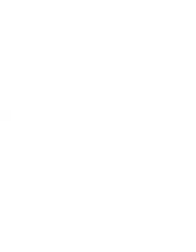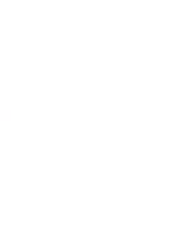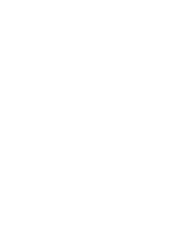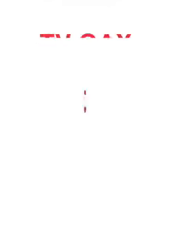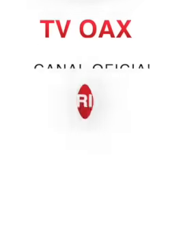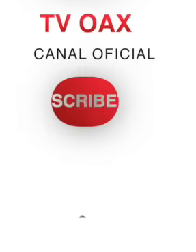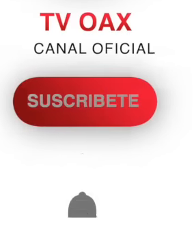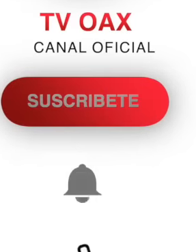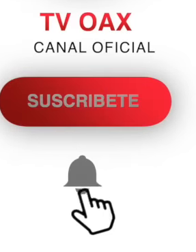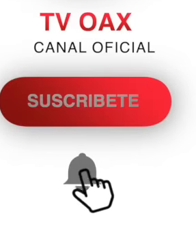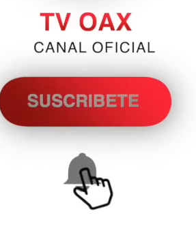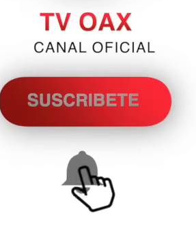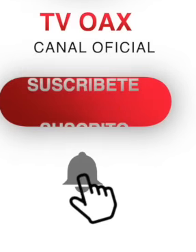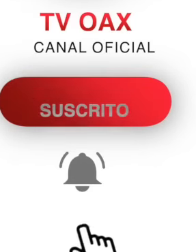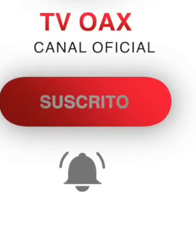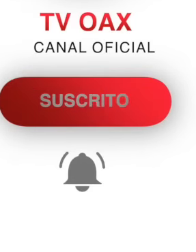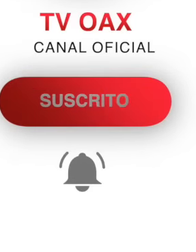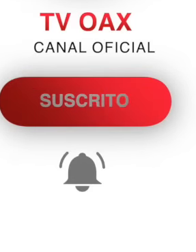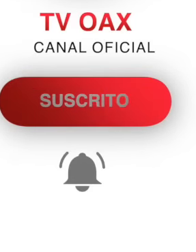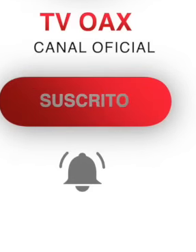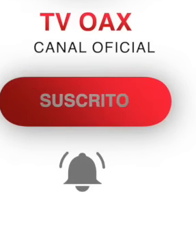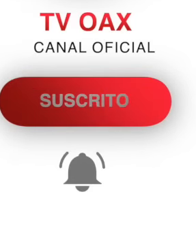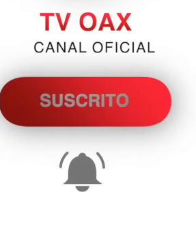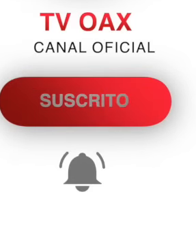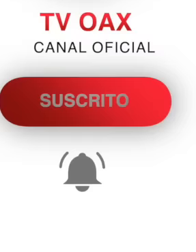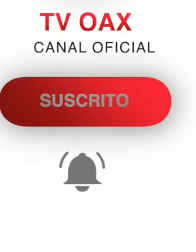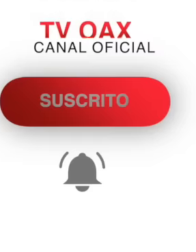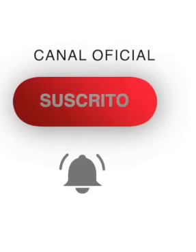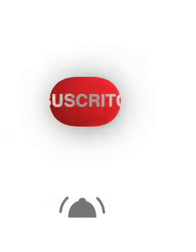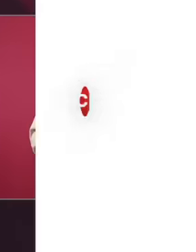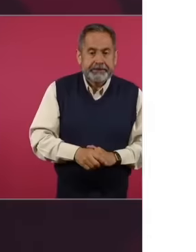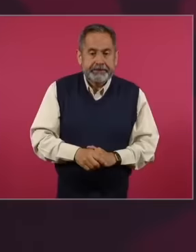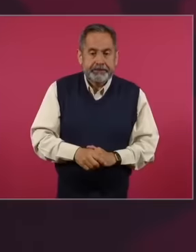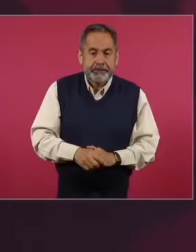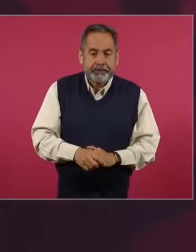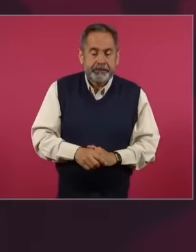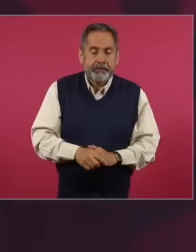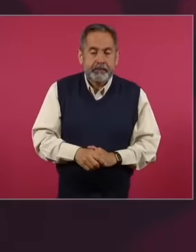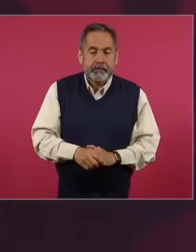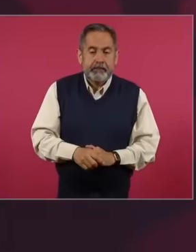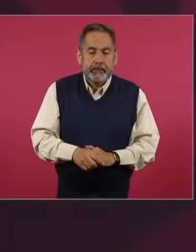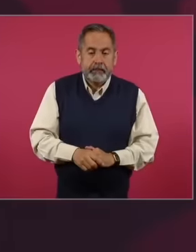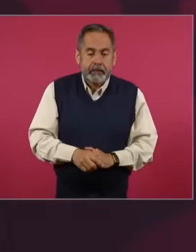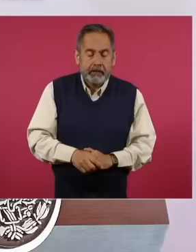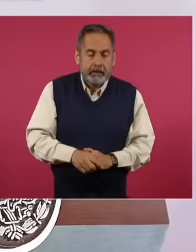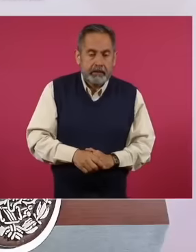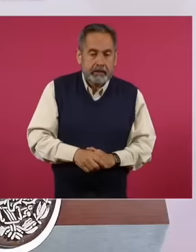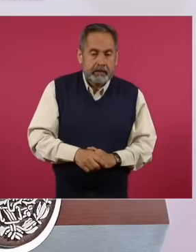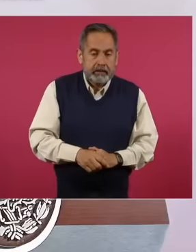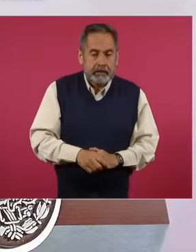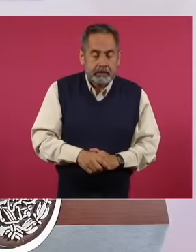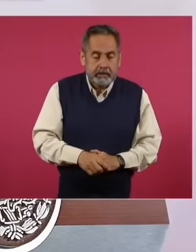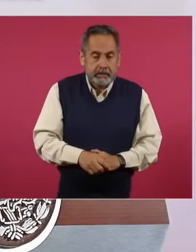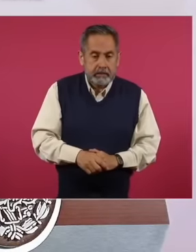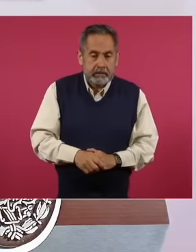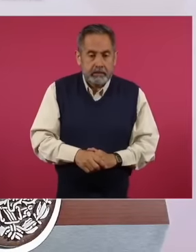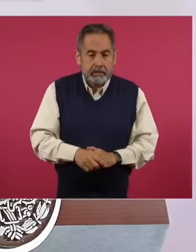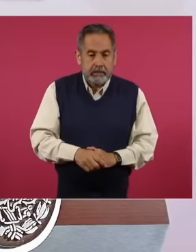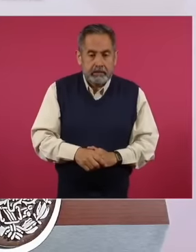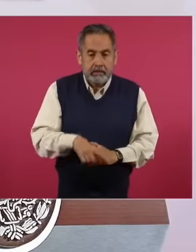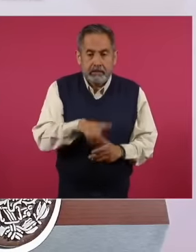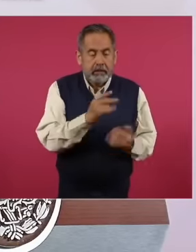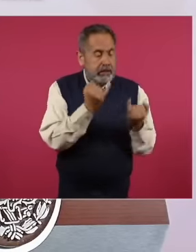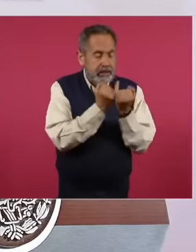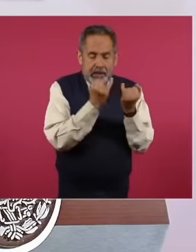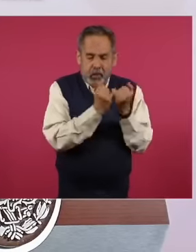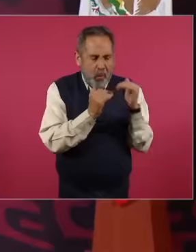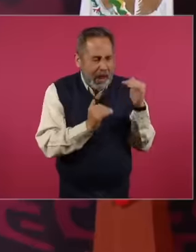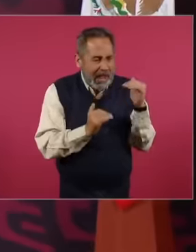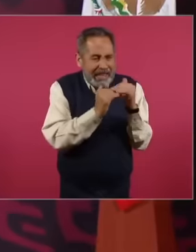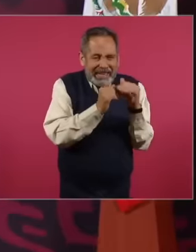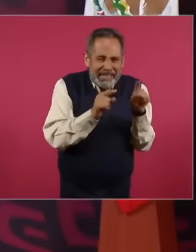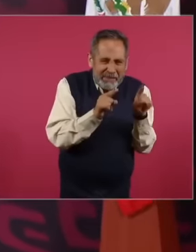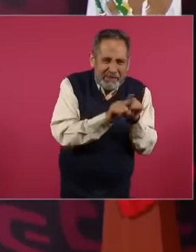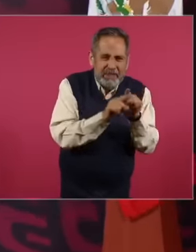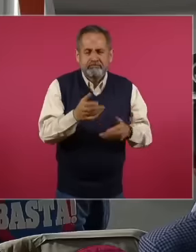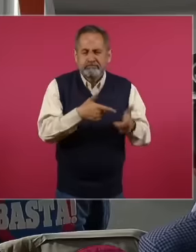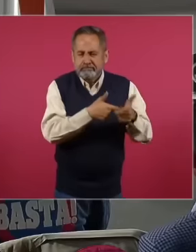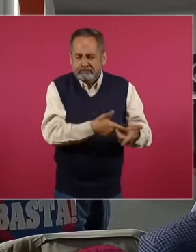What a barbaric universal this is almost reaching the reform Well,